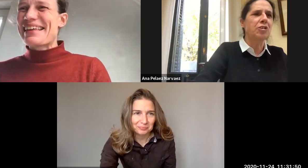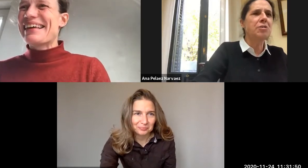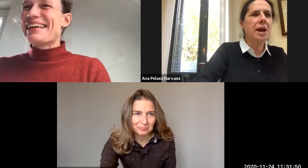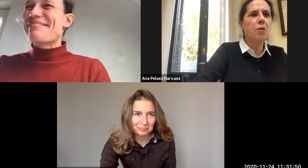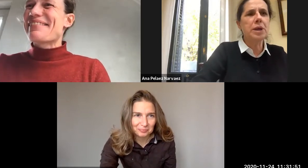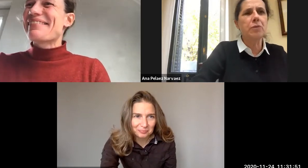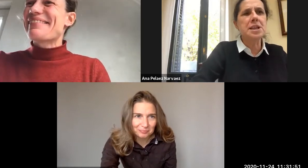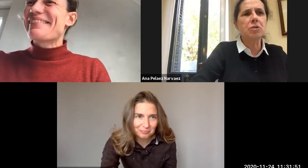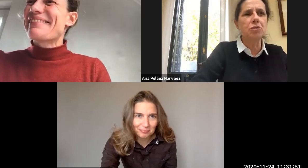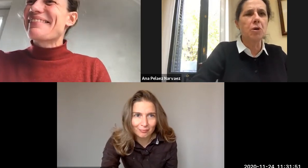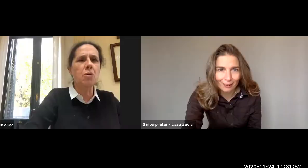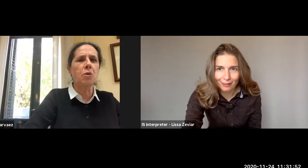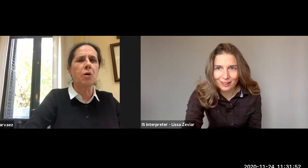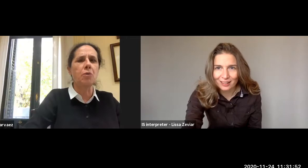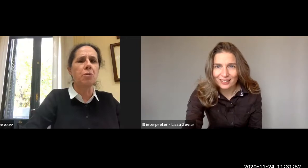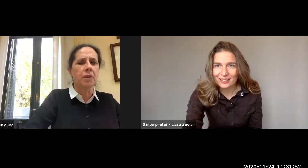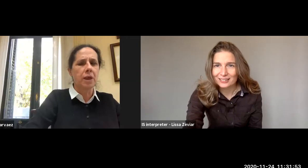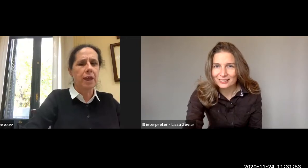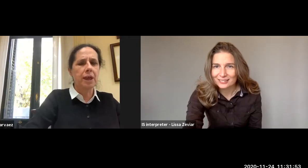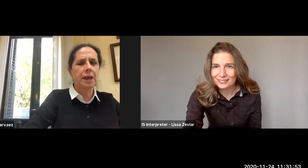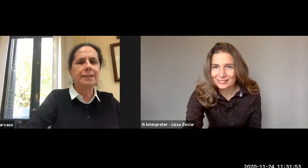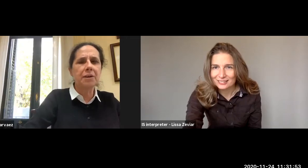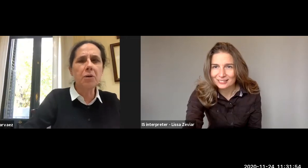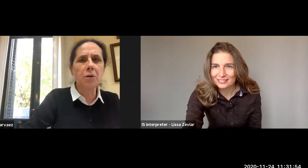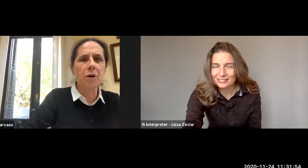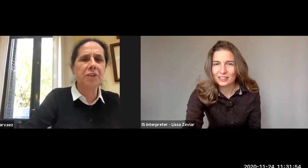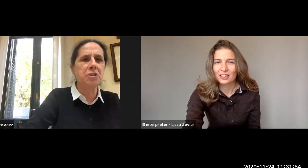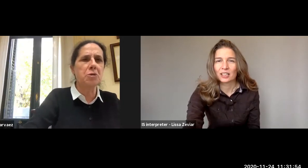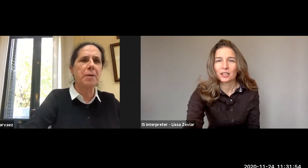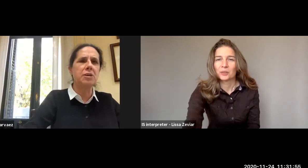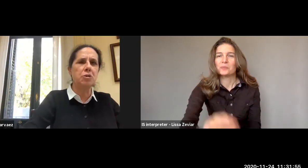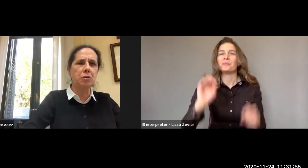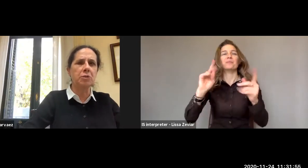So now we need to know the role of the European Union